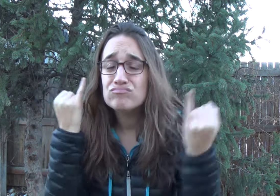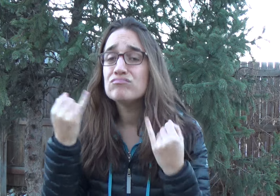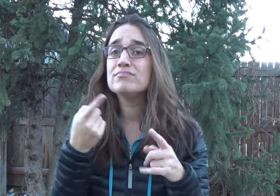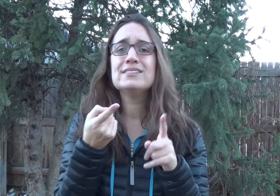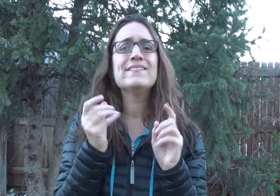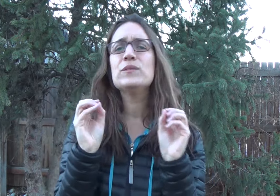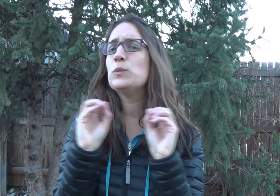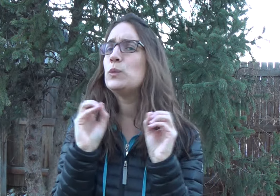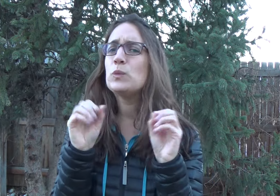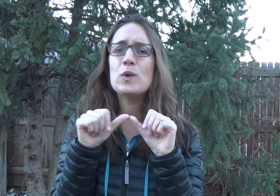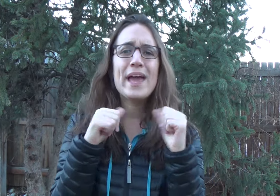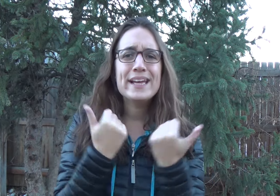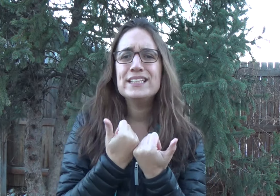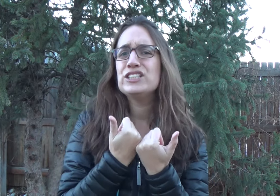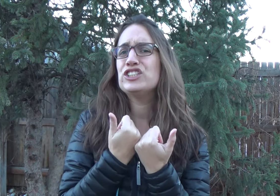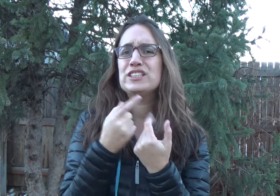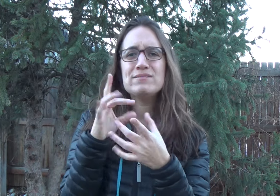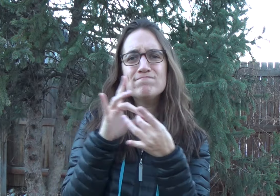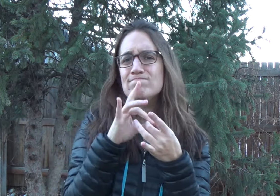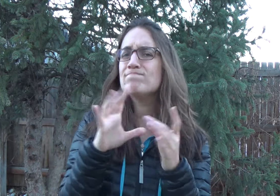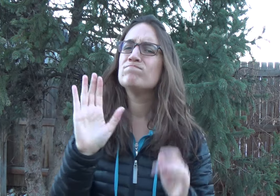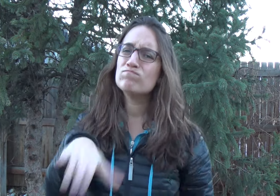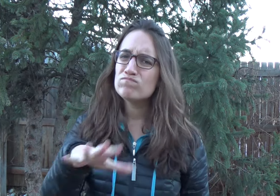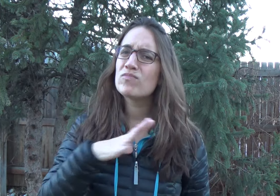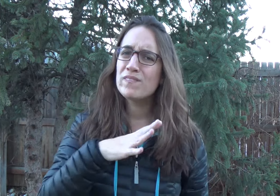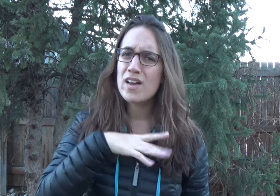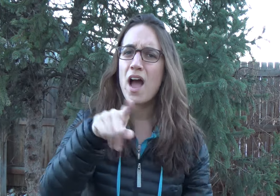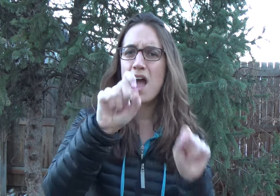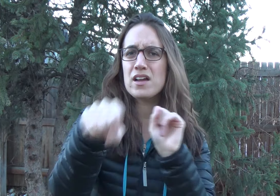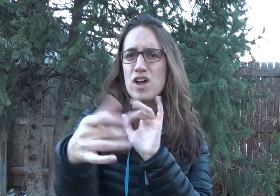If you're not affiliated with an agency, that's OK. You can reach out to us.